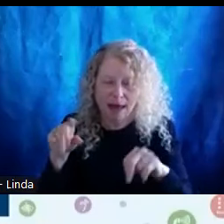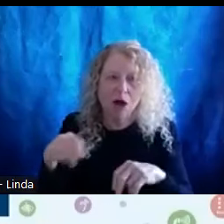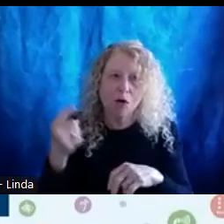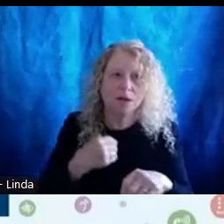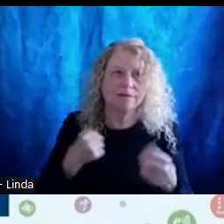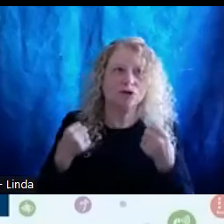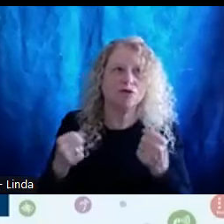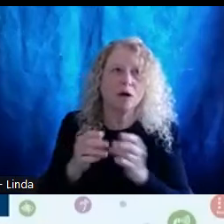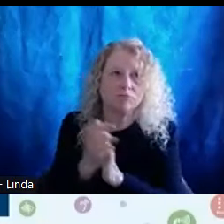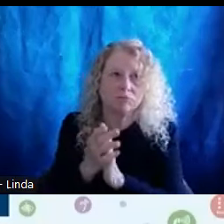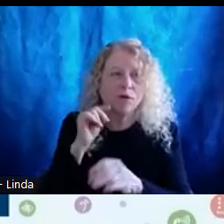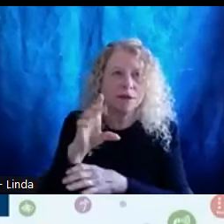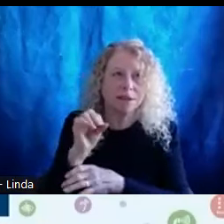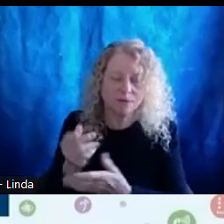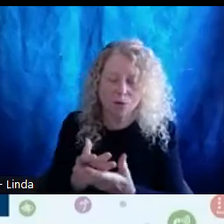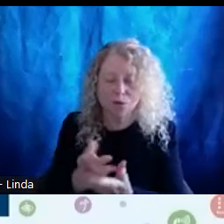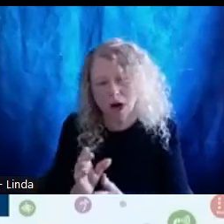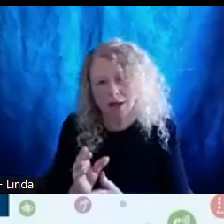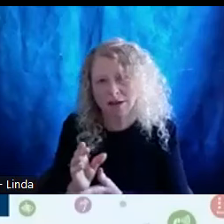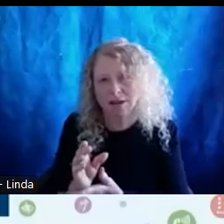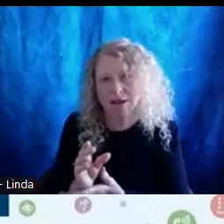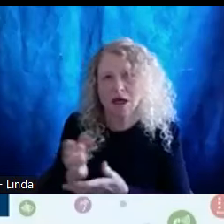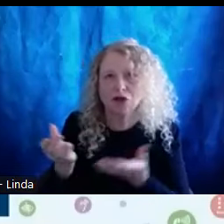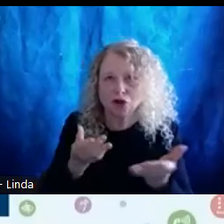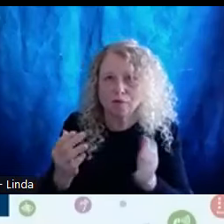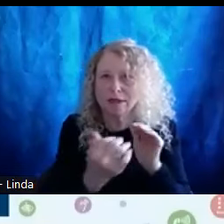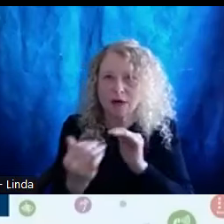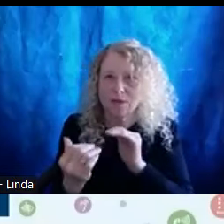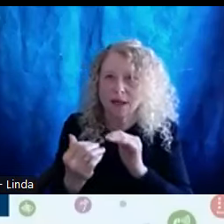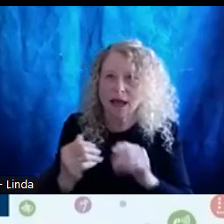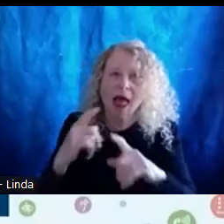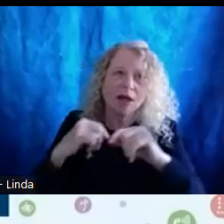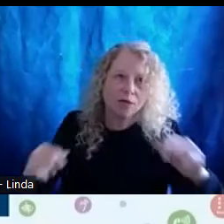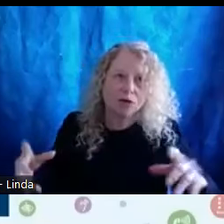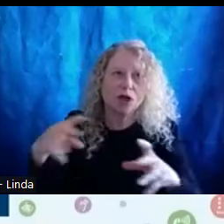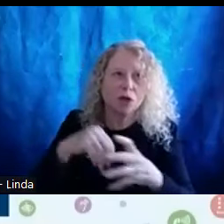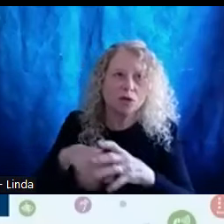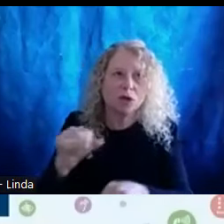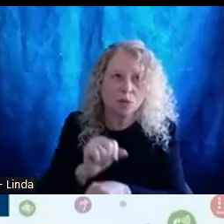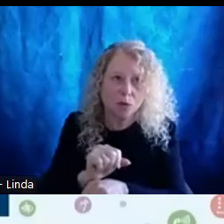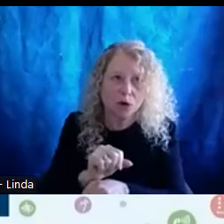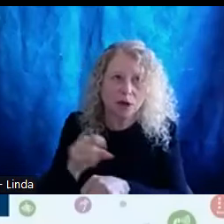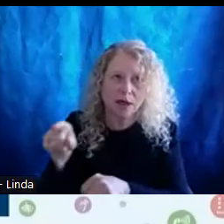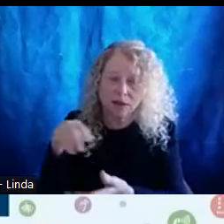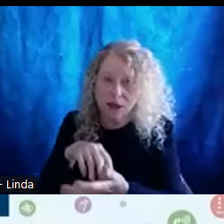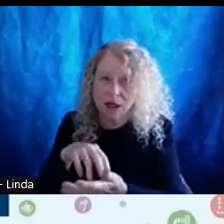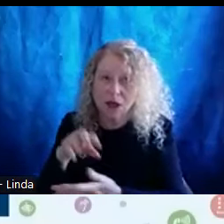service equity and diversity and inclusion and work. During his studies at the University of Oregon, he worked exclusively in